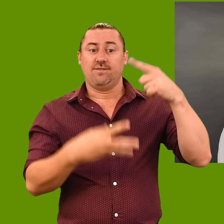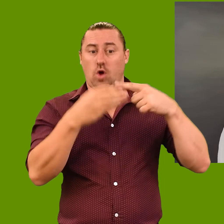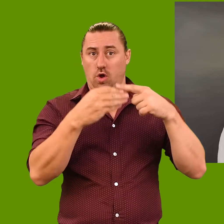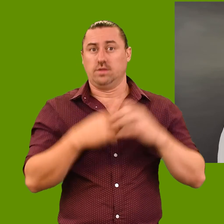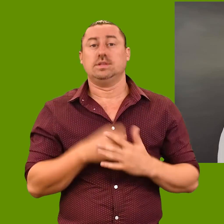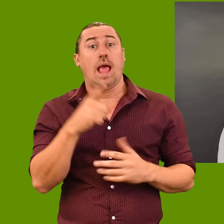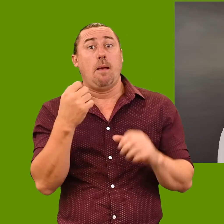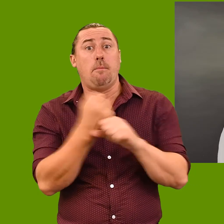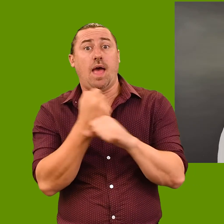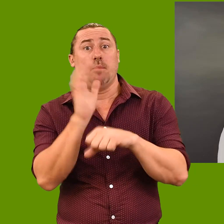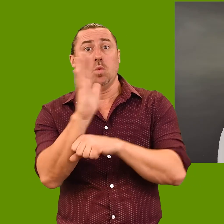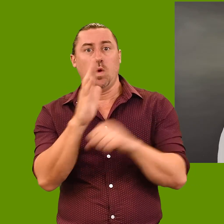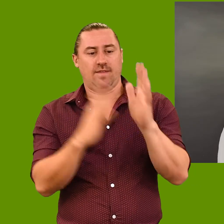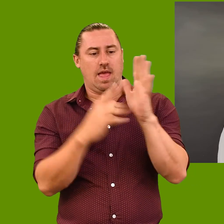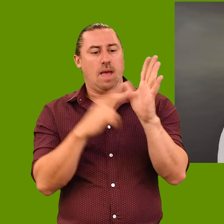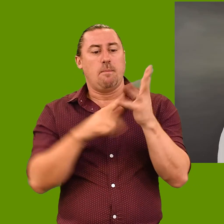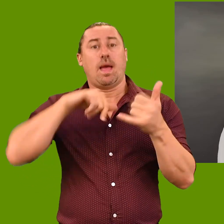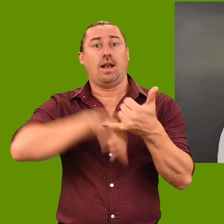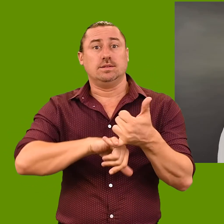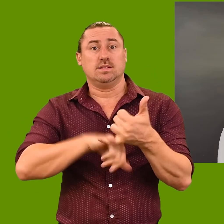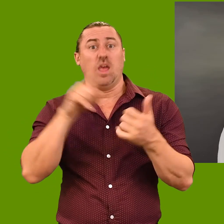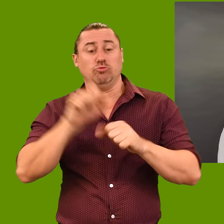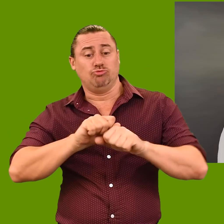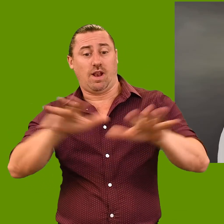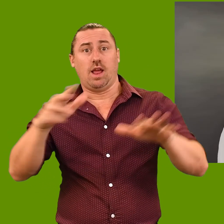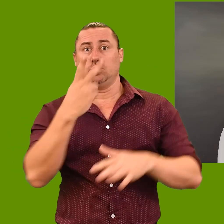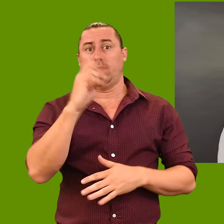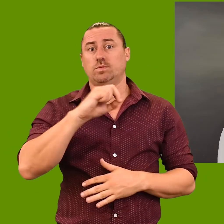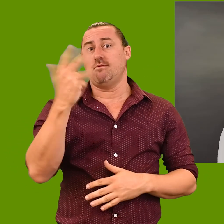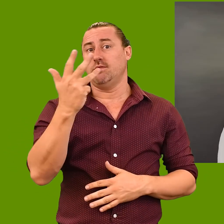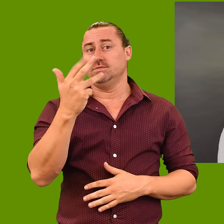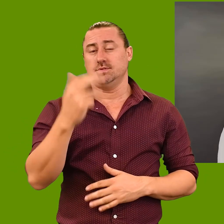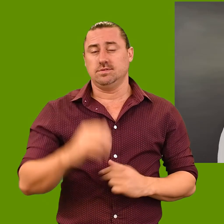finalist. His award-winning short film Manus was released in 2019.